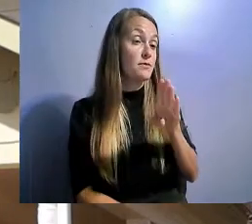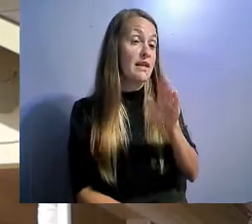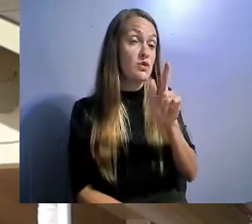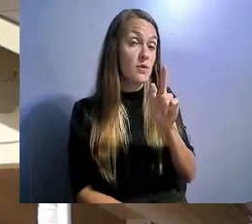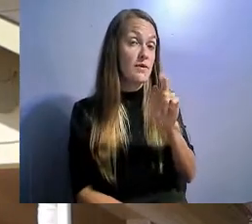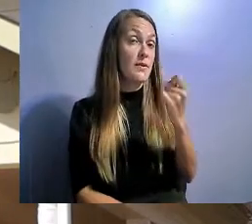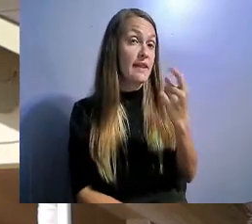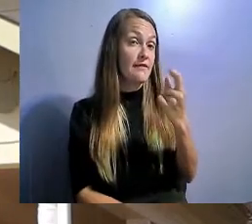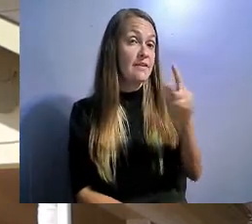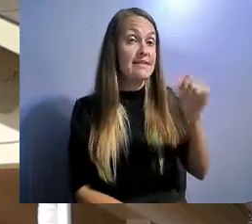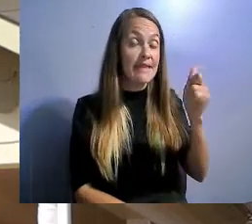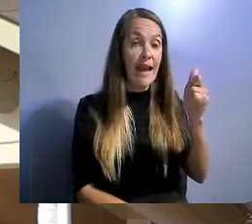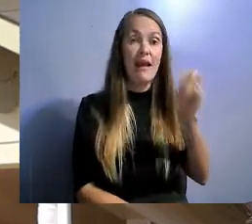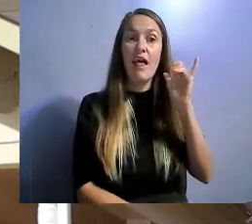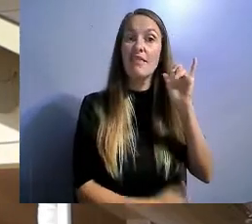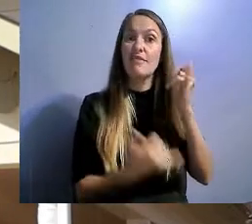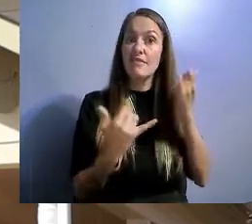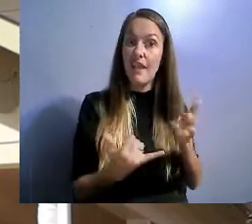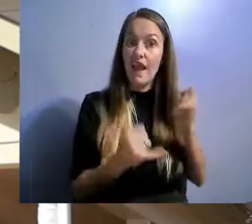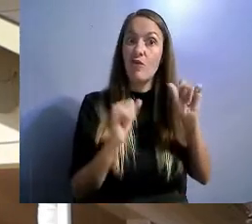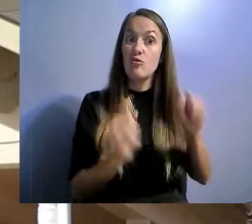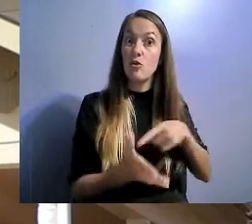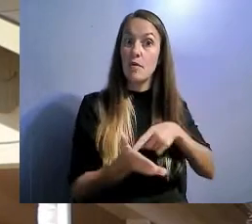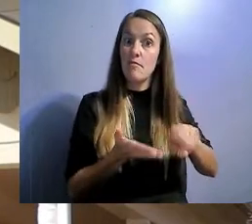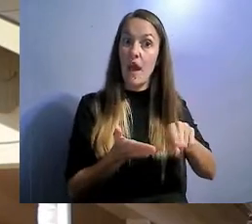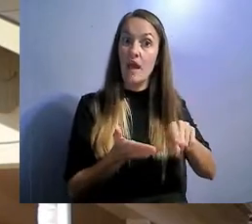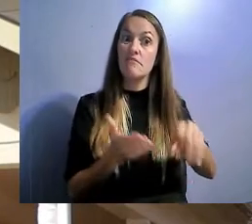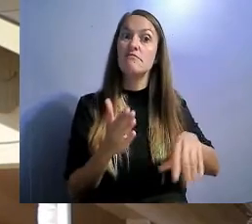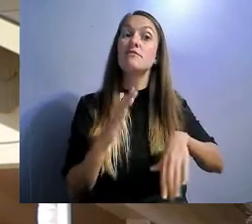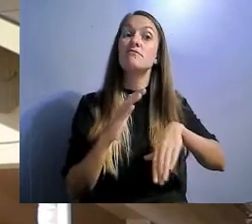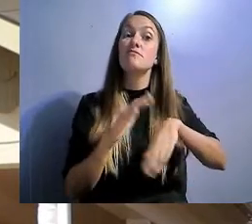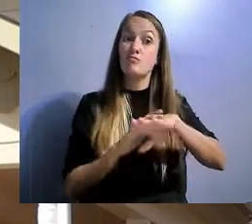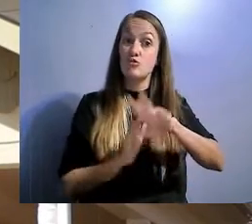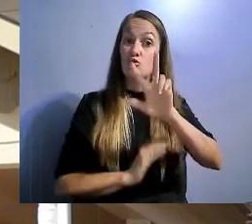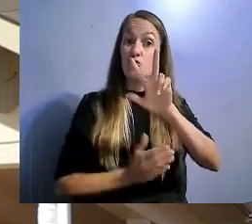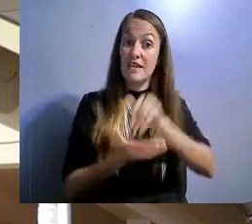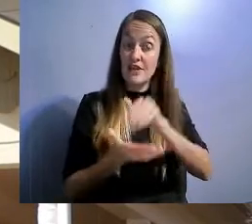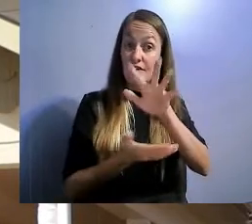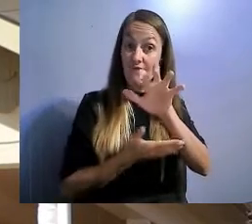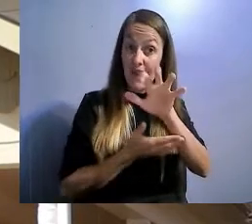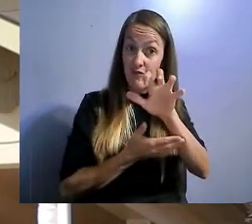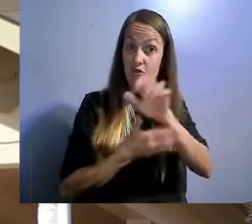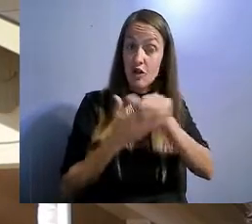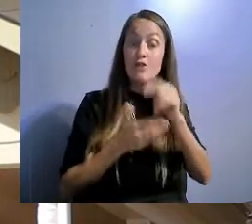500 per plaintiff per violation. That is certainly a great boom to individuals with disabilities.